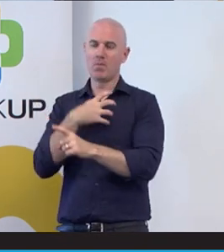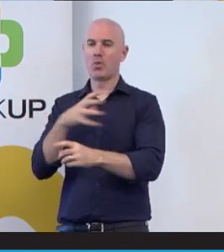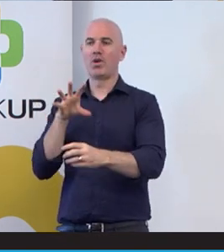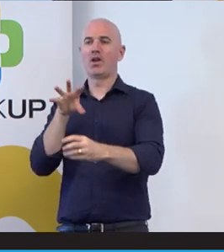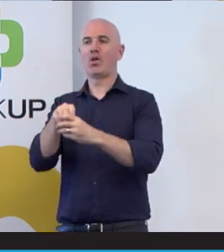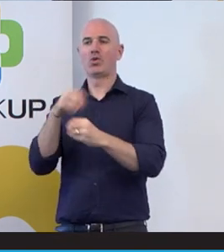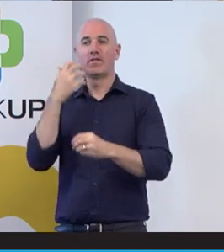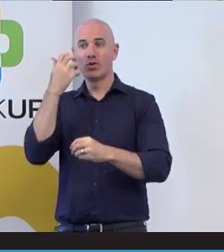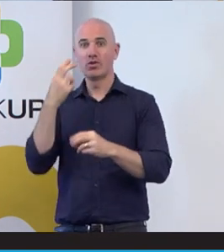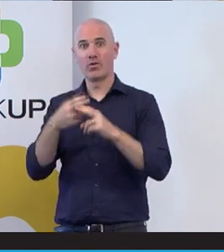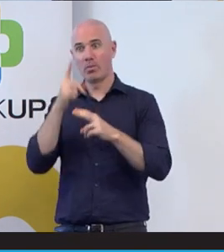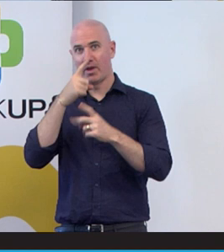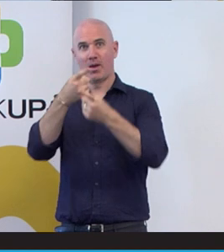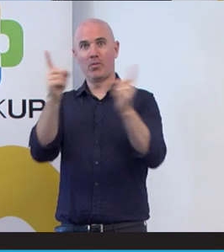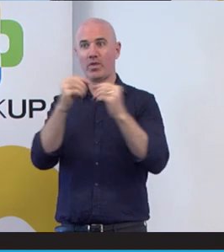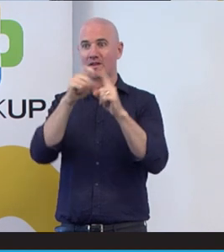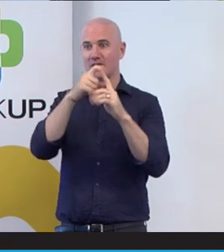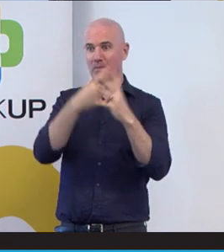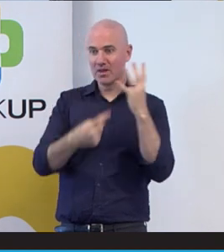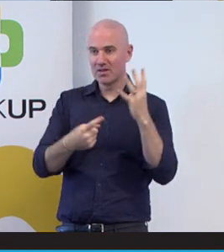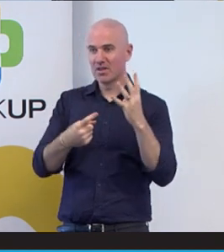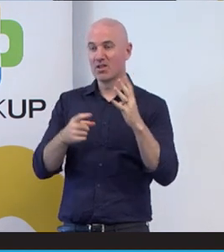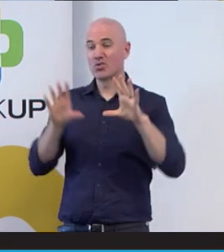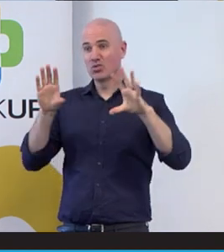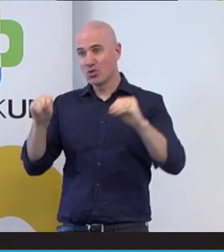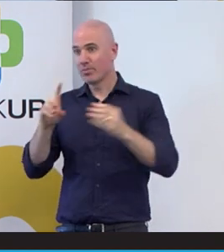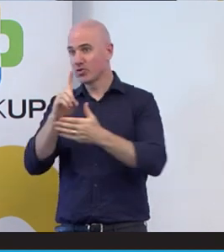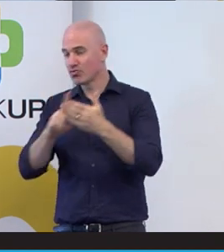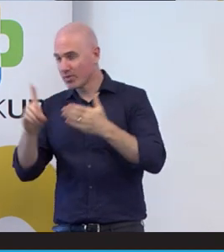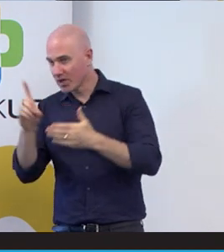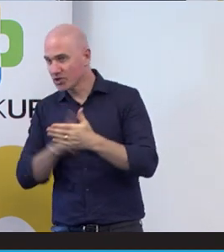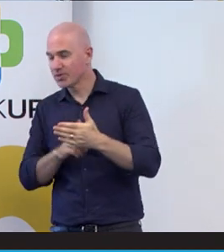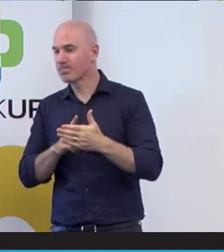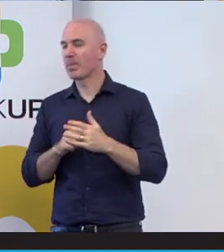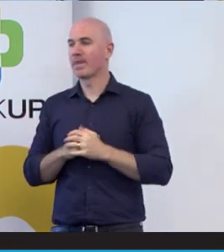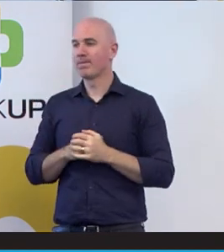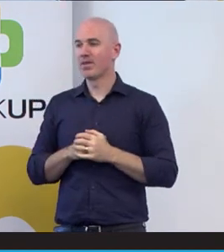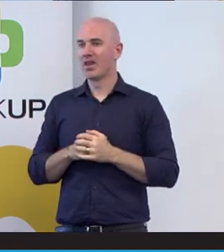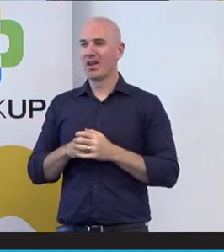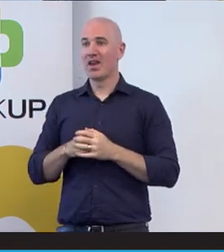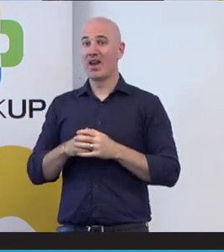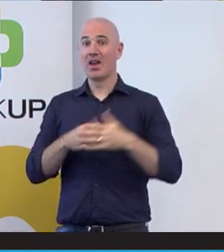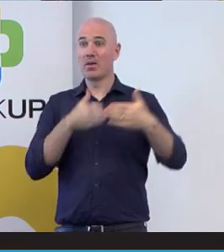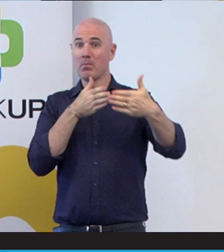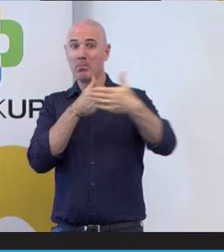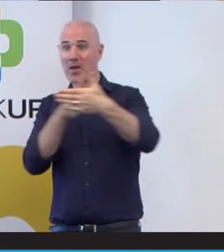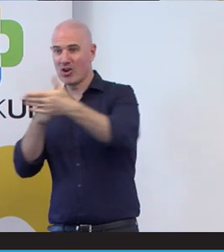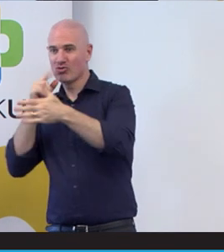with disability to stop discrimination and block barriers that we face and find that